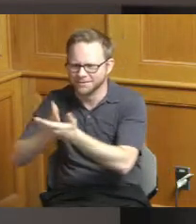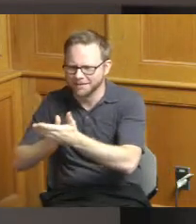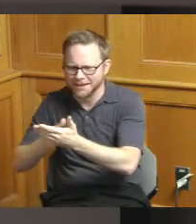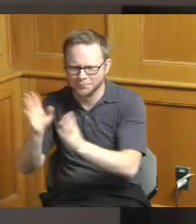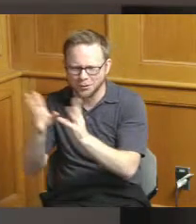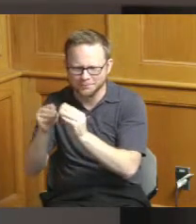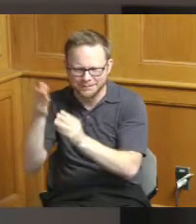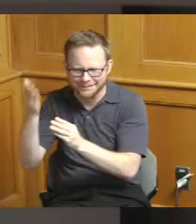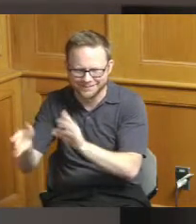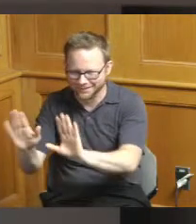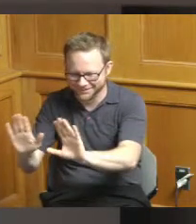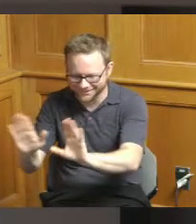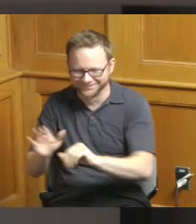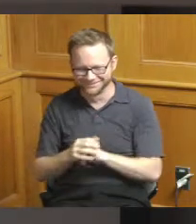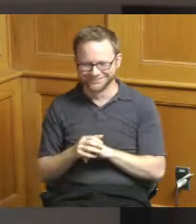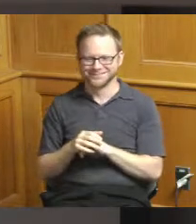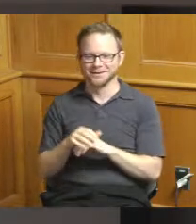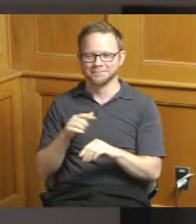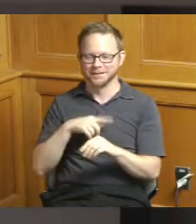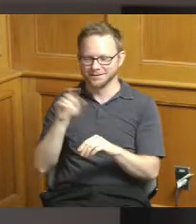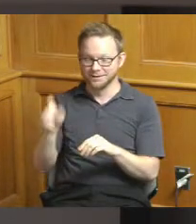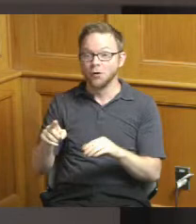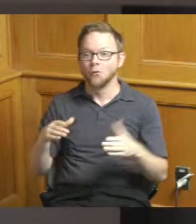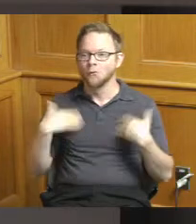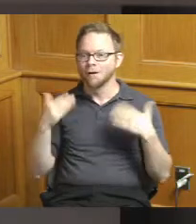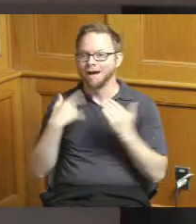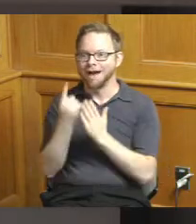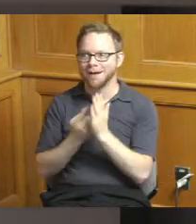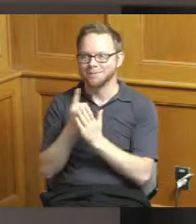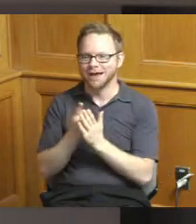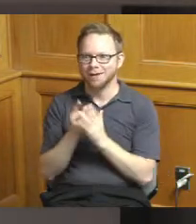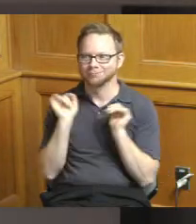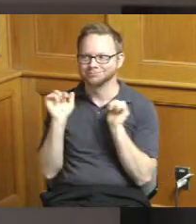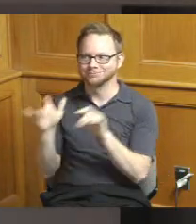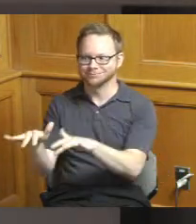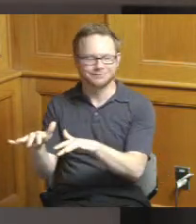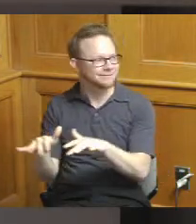see everybody's getting happy about a happy hour or something breweries are a leading indicator of